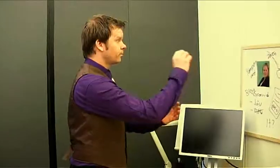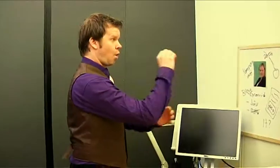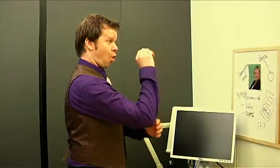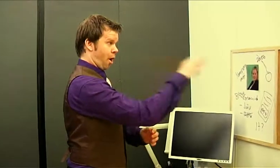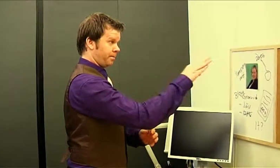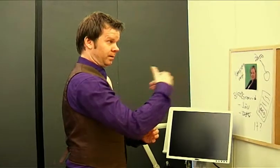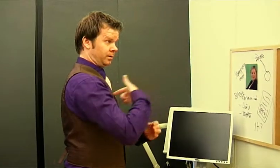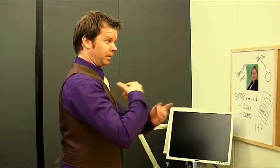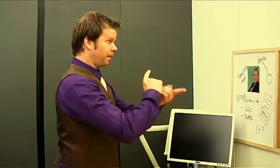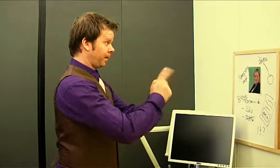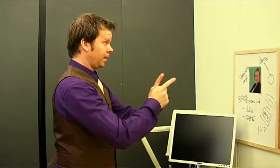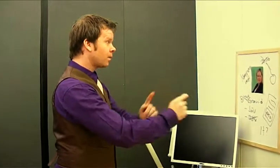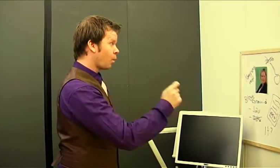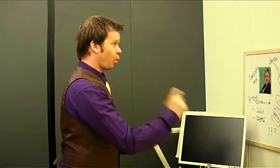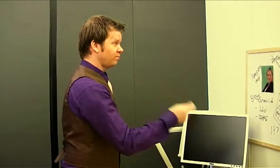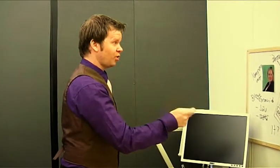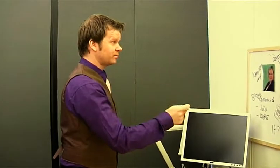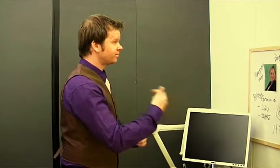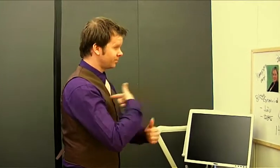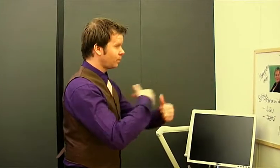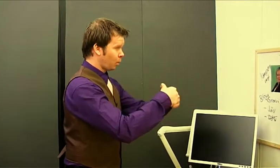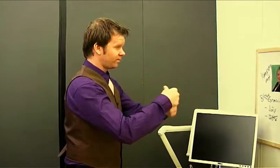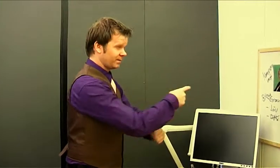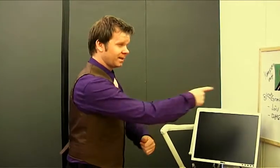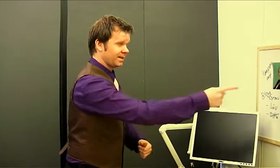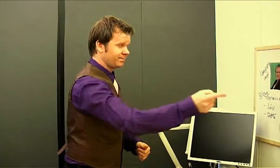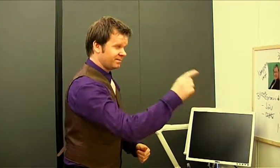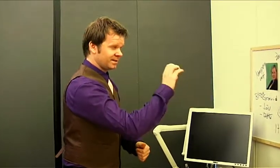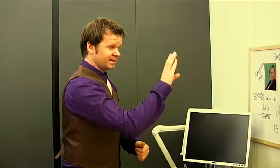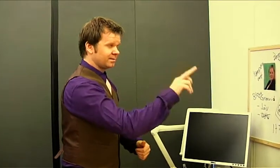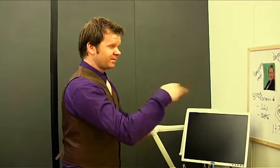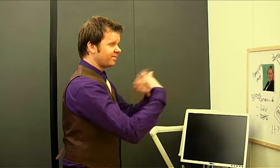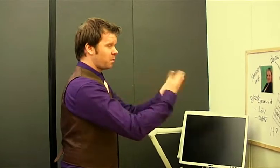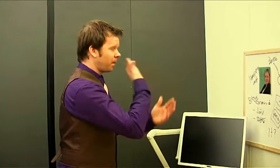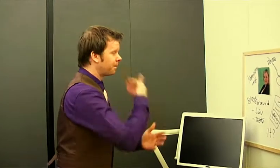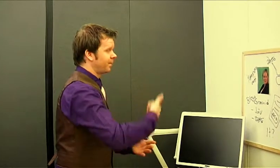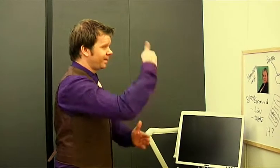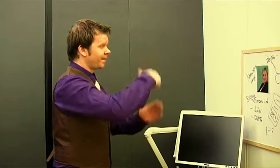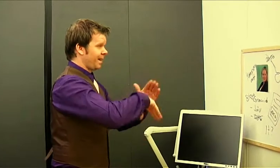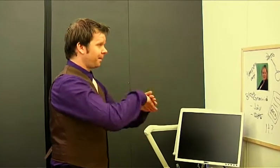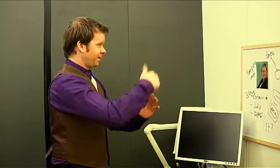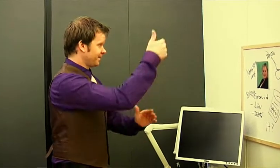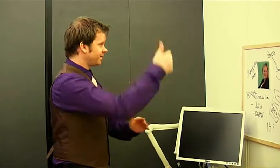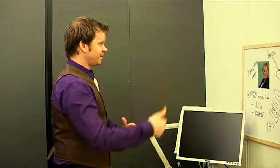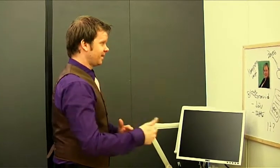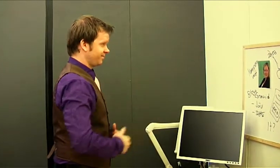If I'm elected as President I promise you that SDR is gonna have a better website.